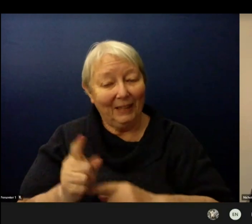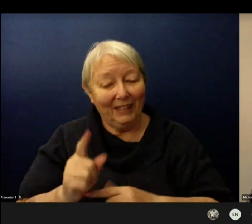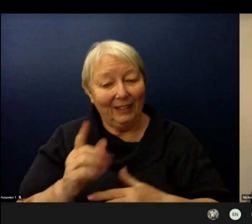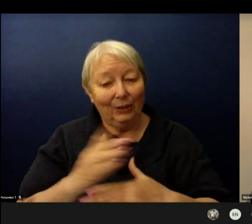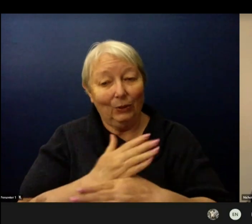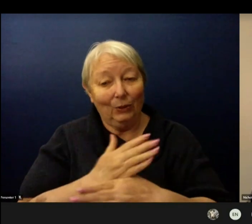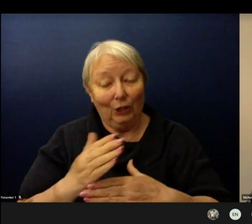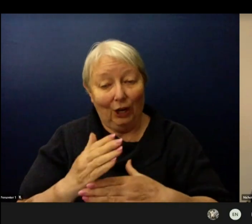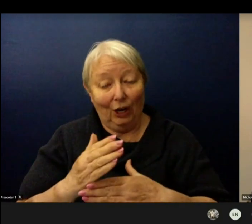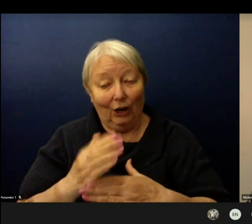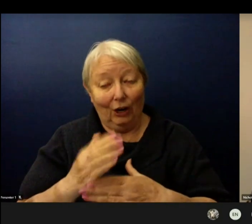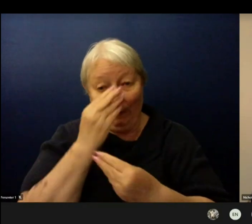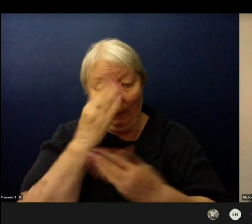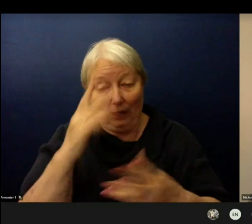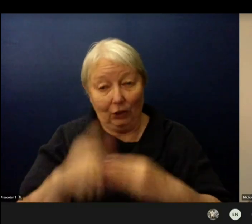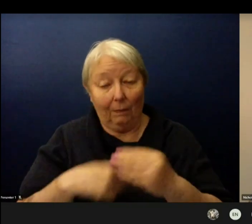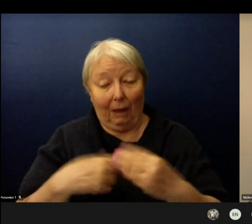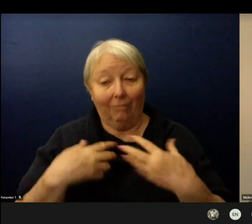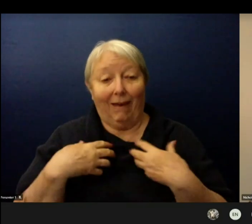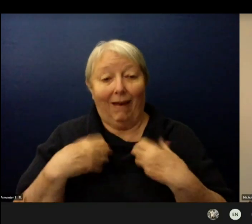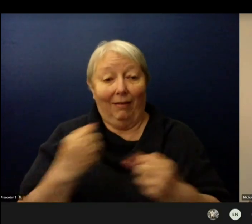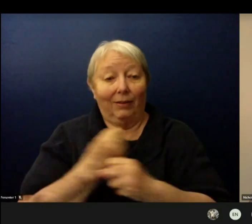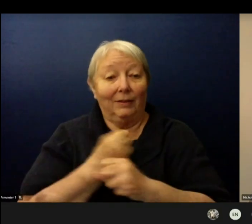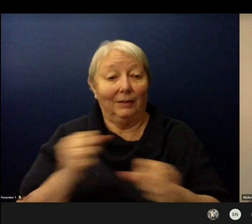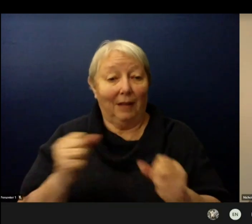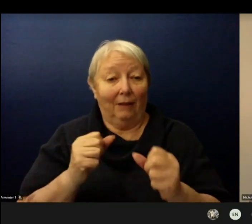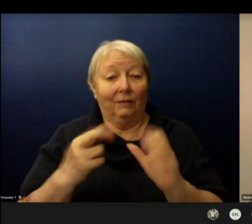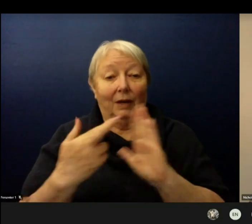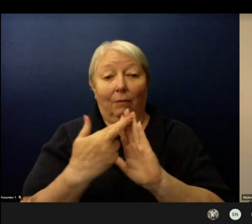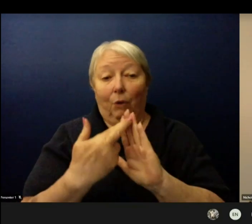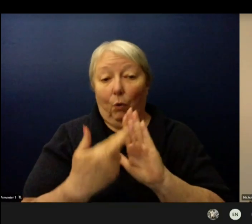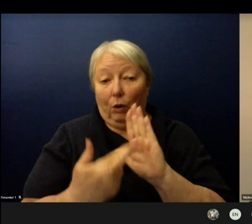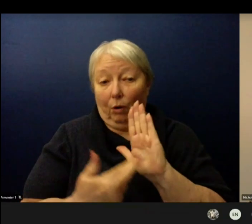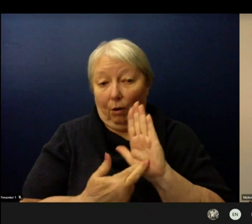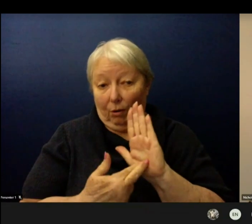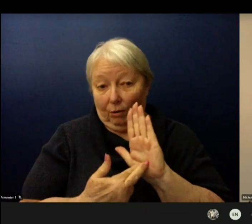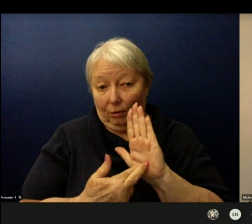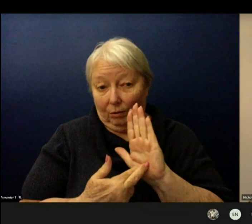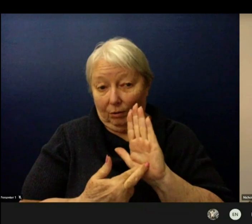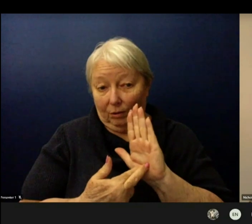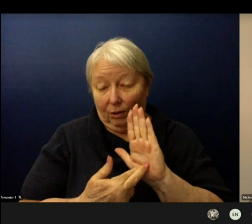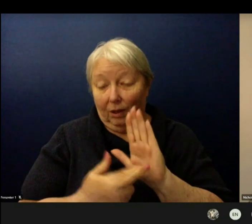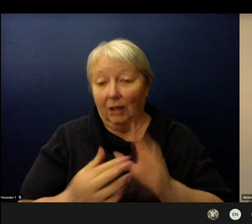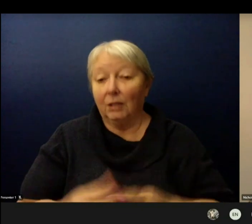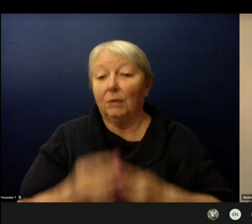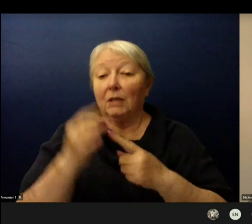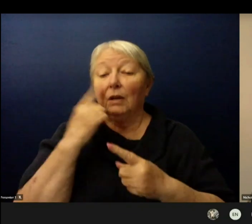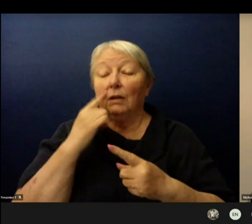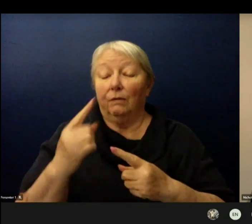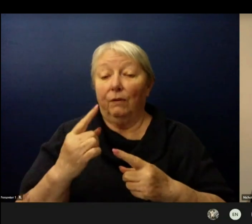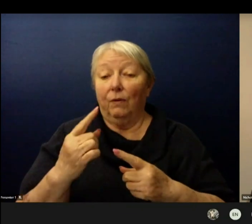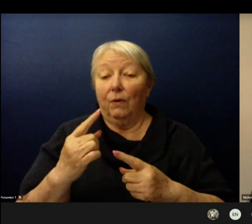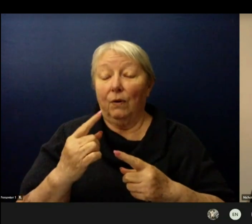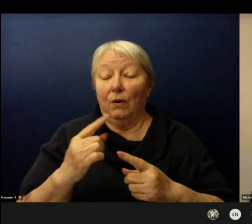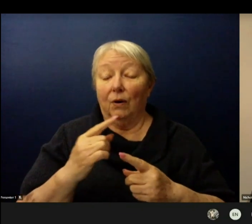and provide some information specific to secondary students returning to in-person learning on April 19th.